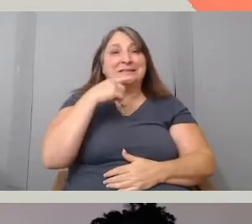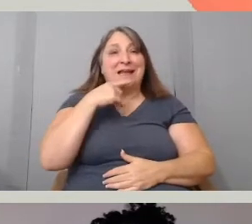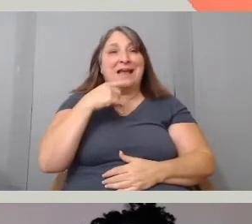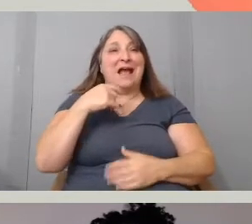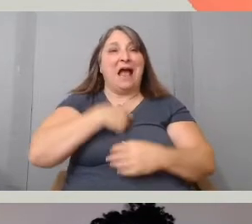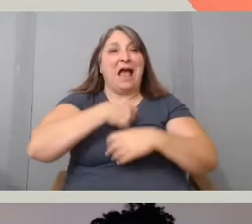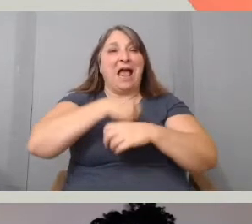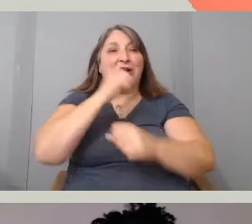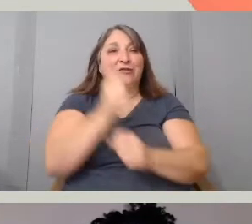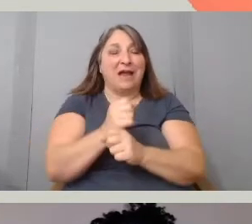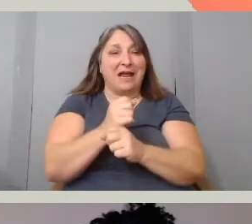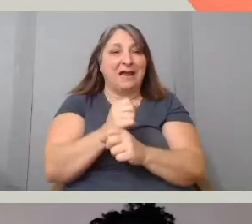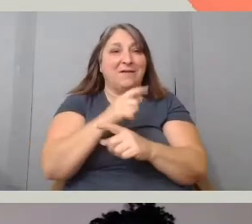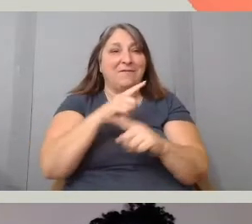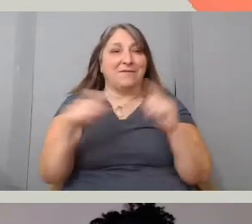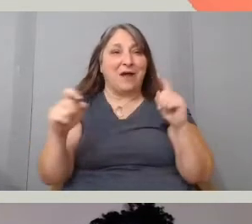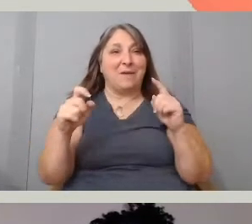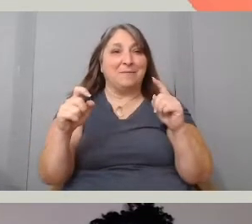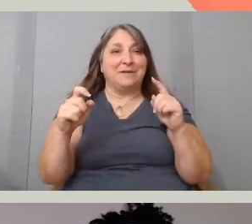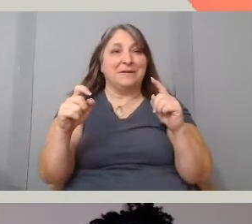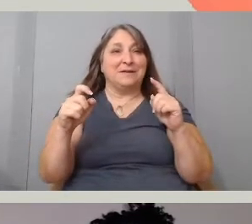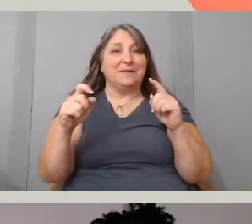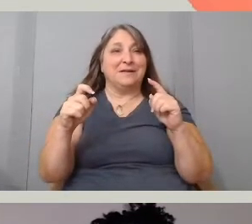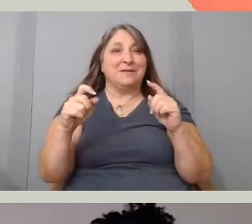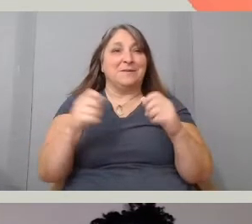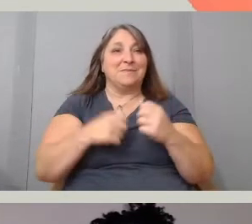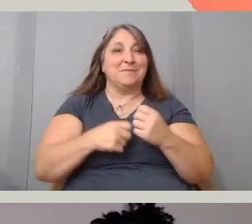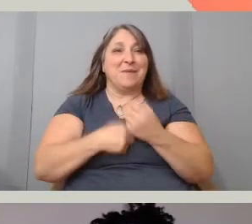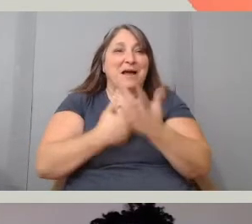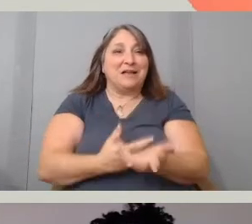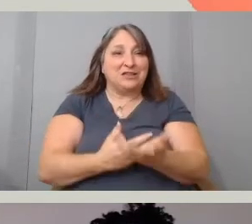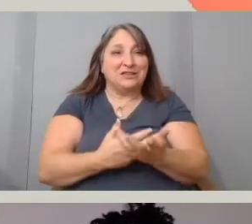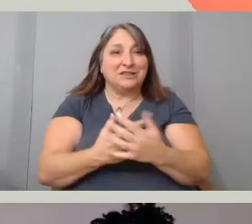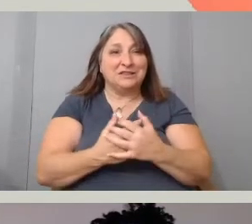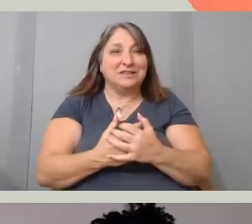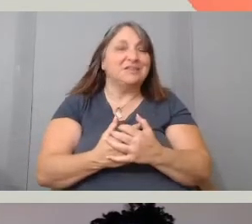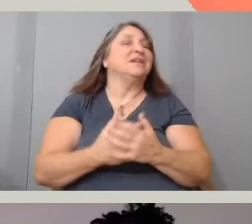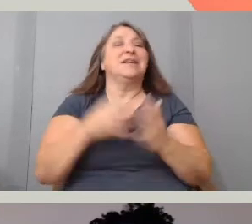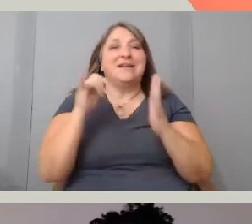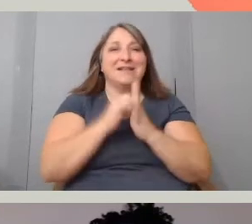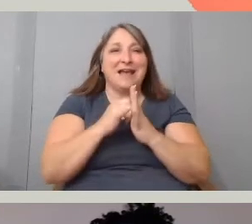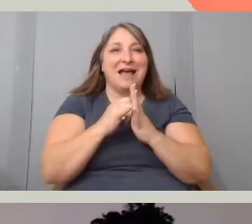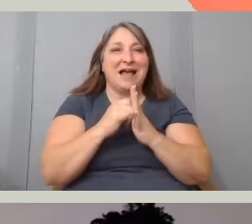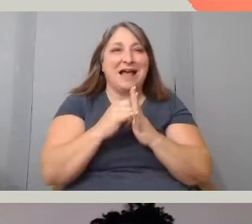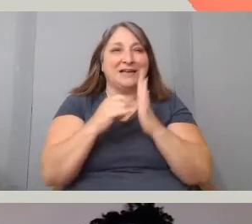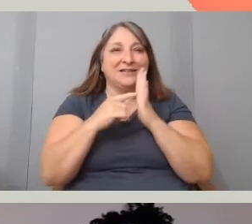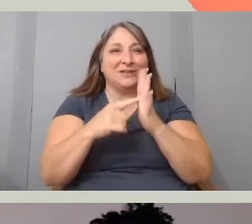So that, there's a weird echo. Oh my God, can we find that echo?